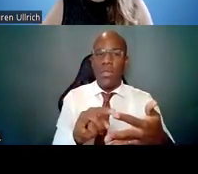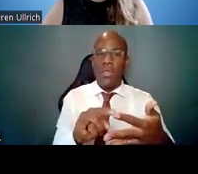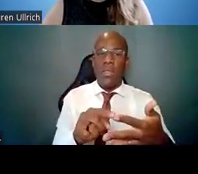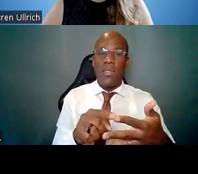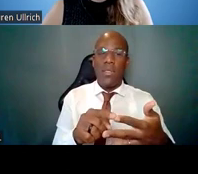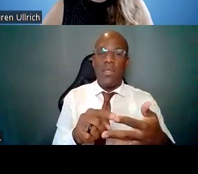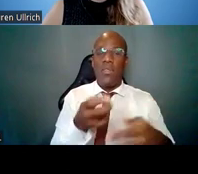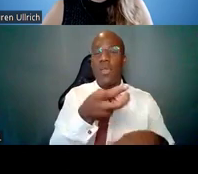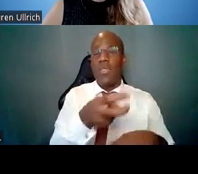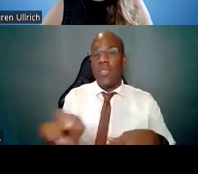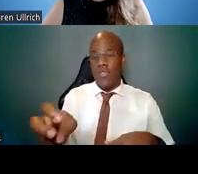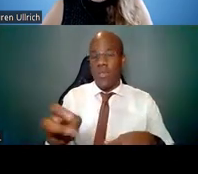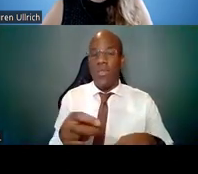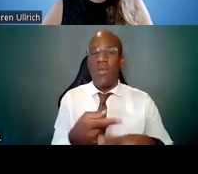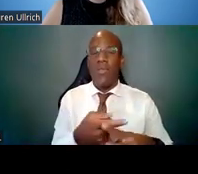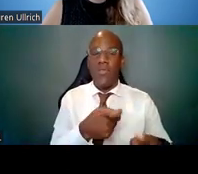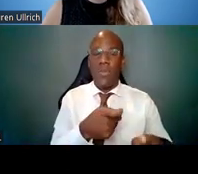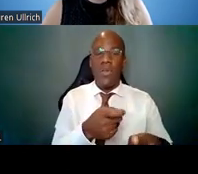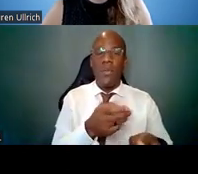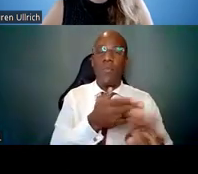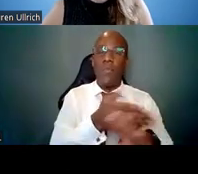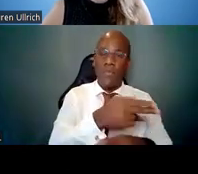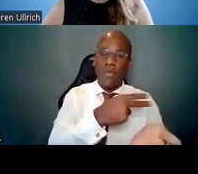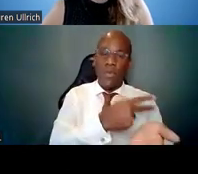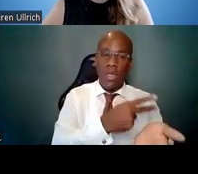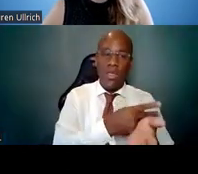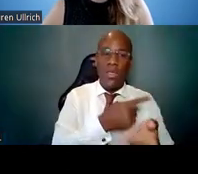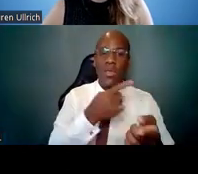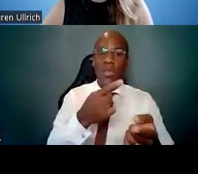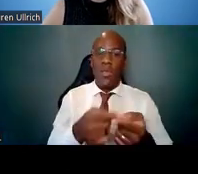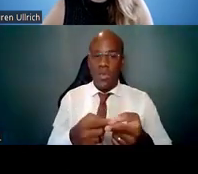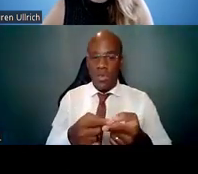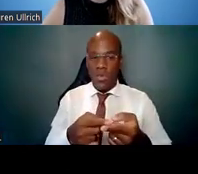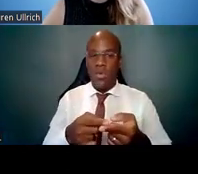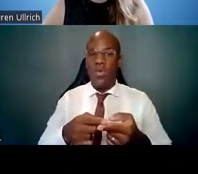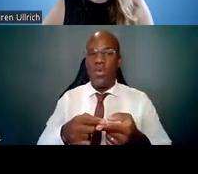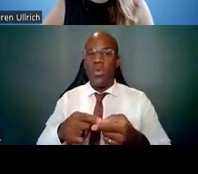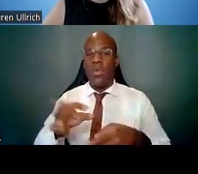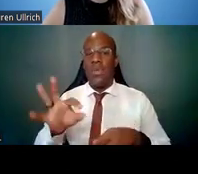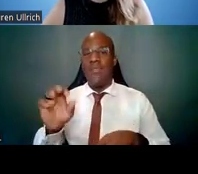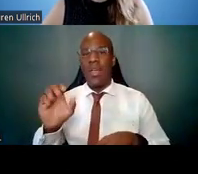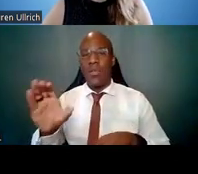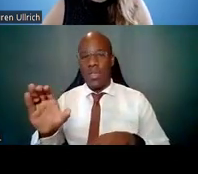And there's quite a few of diversity-focused versions of this program.